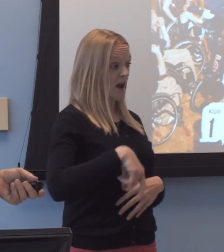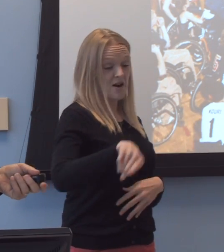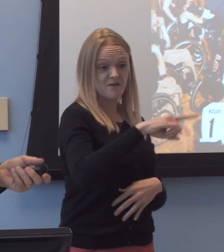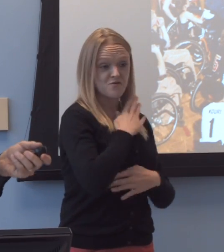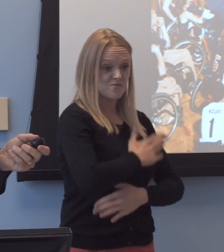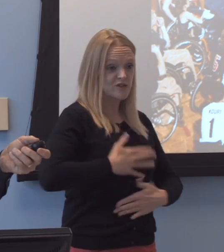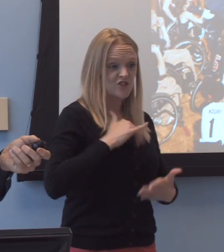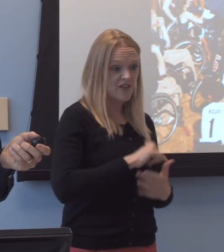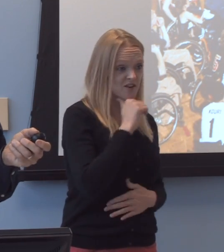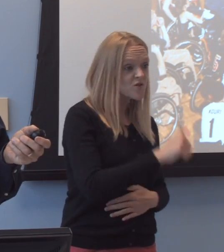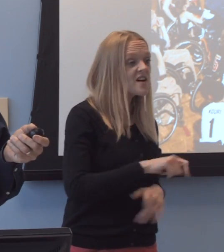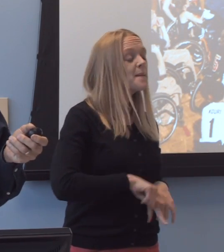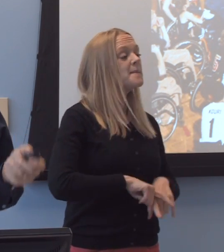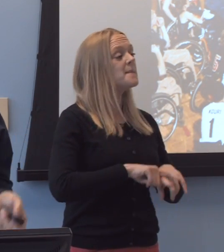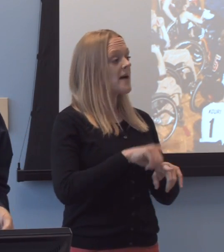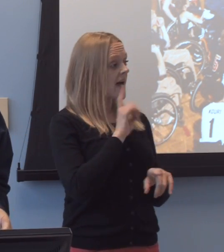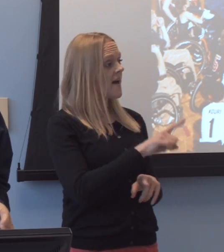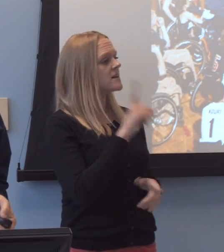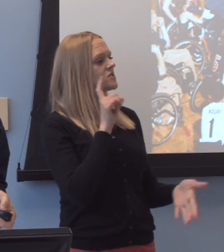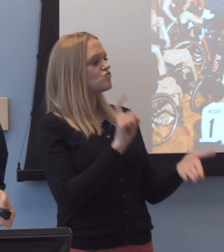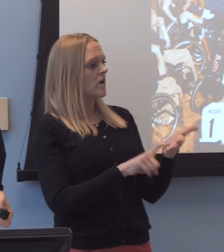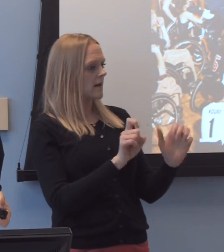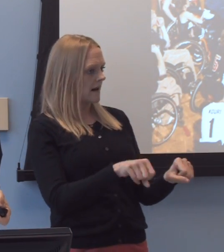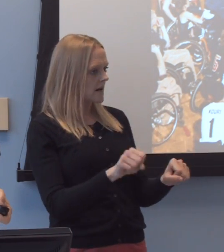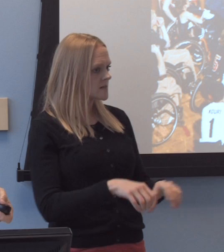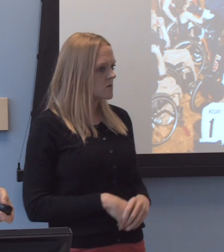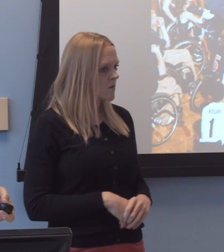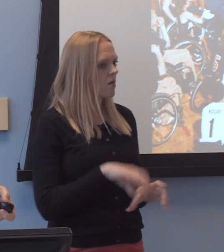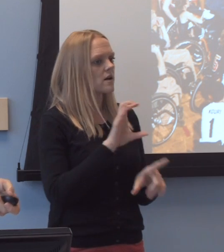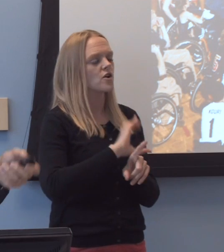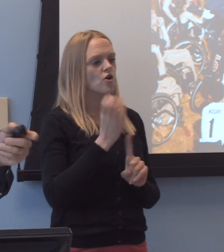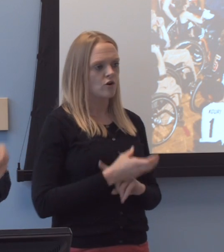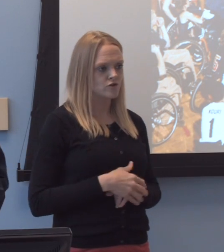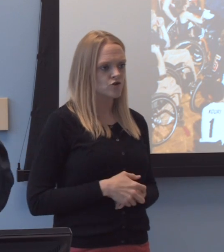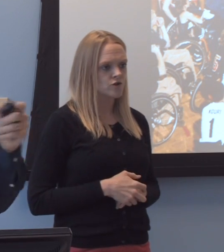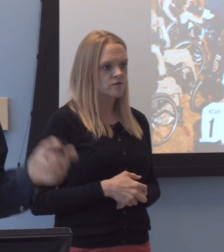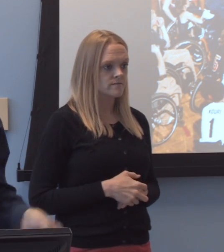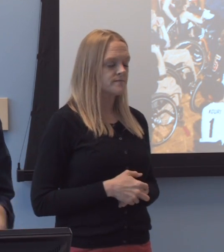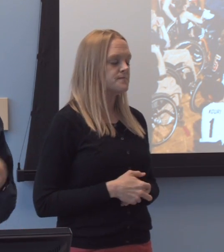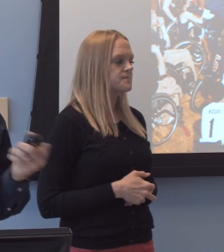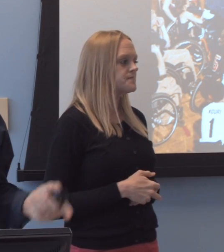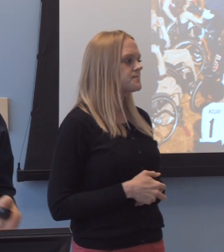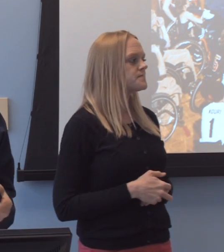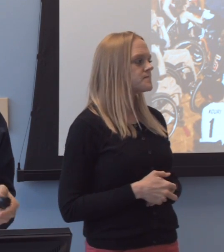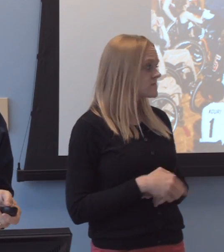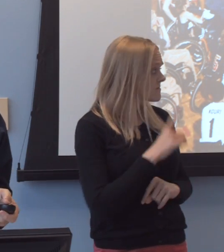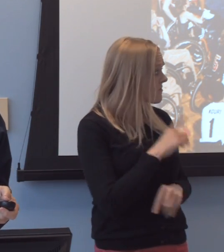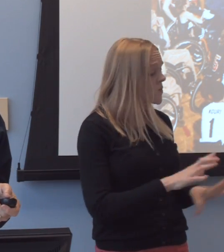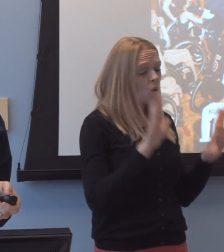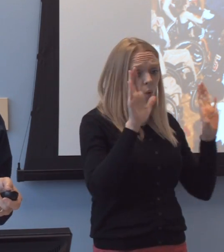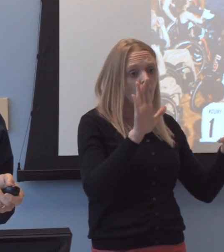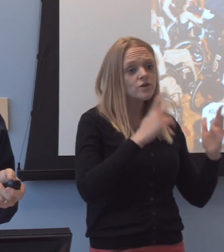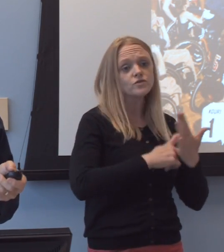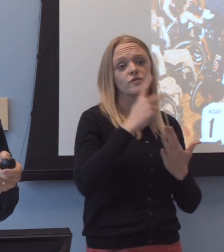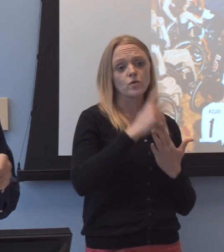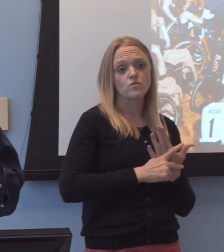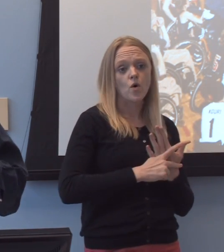and it's a-a recognizable in our culture. And so it was a-a wonderful program to try to,